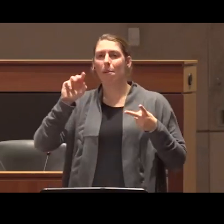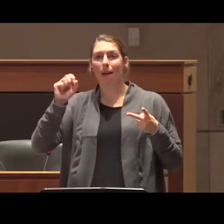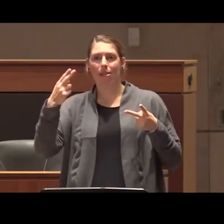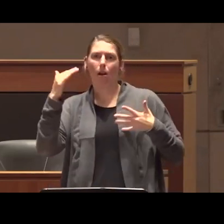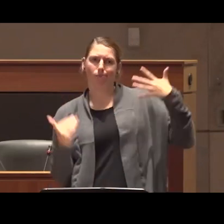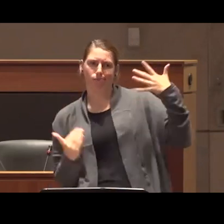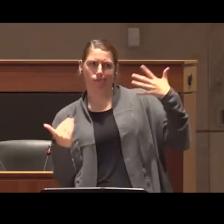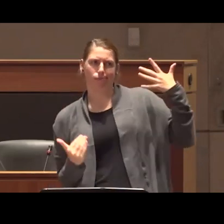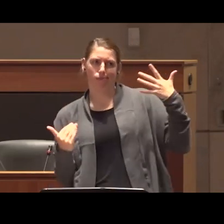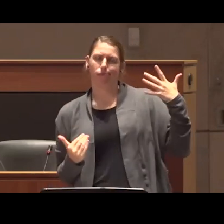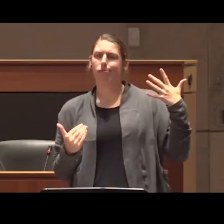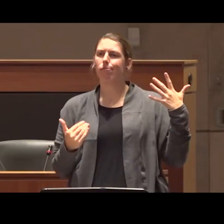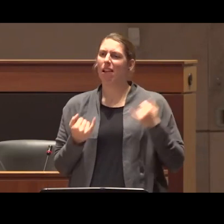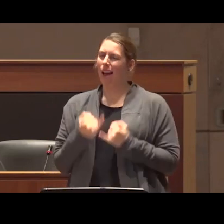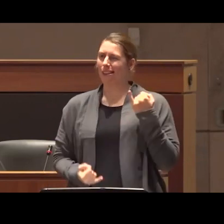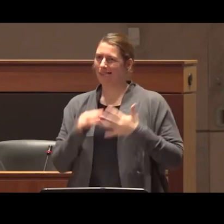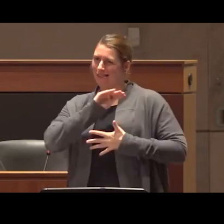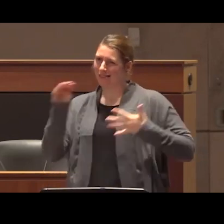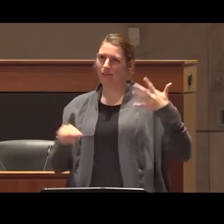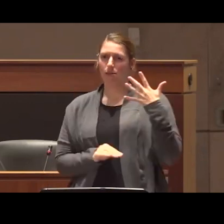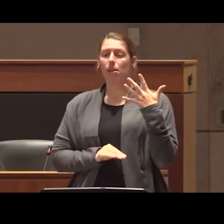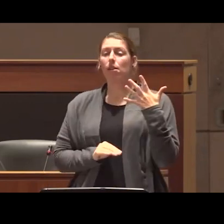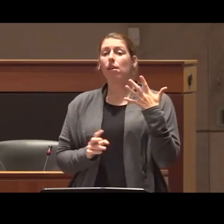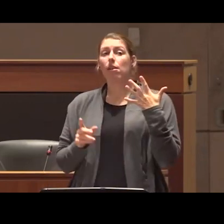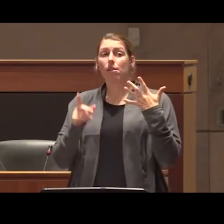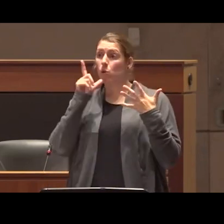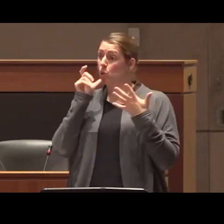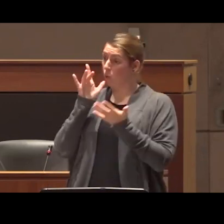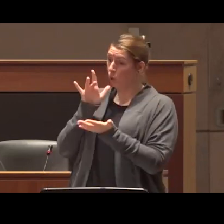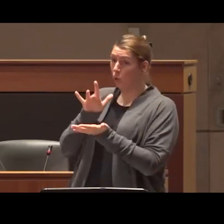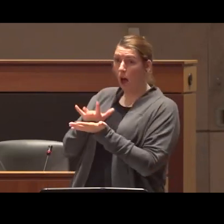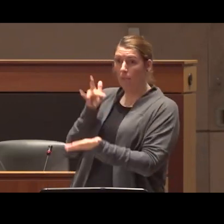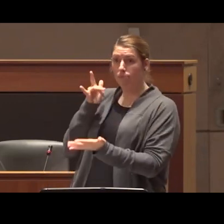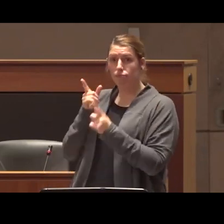are kind of thrown under the bus because folks who seek to gain from the legal regulation of